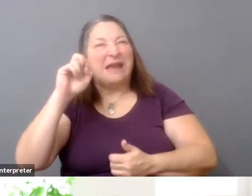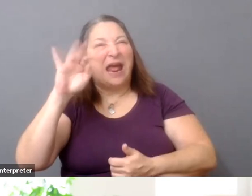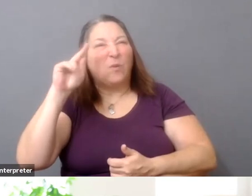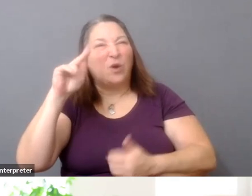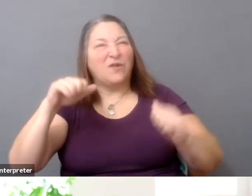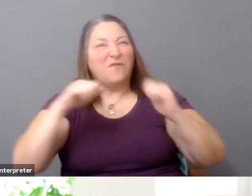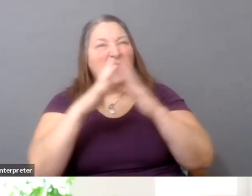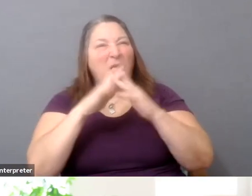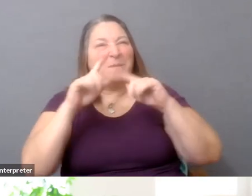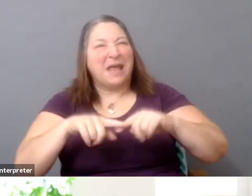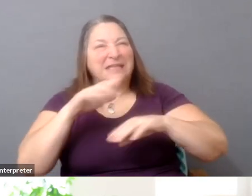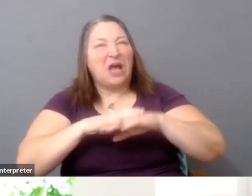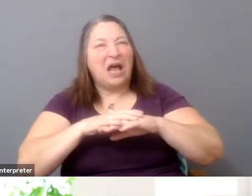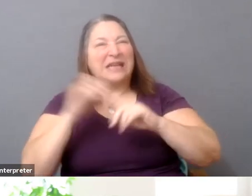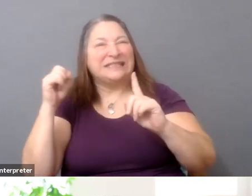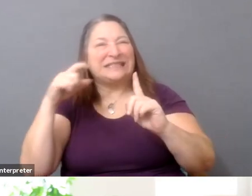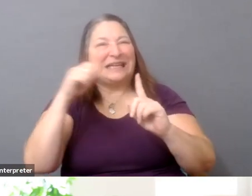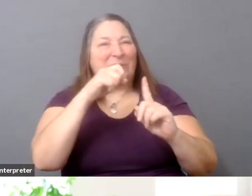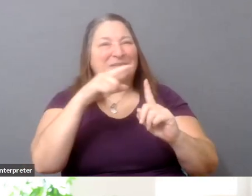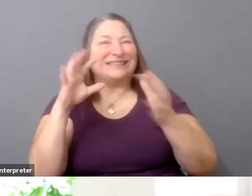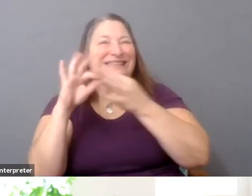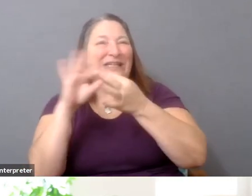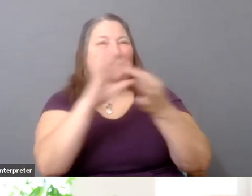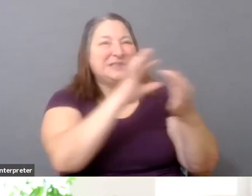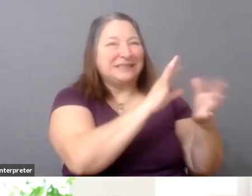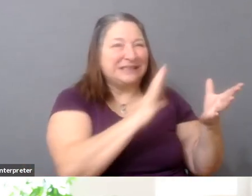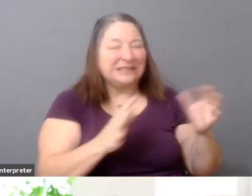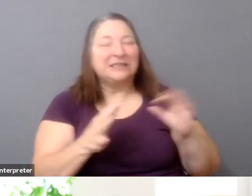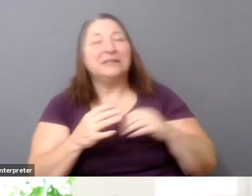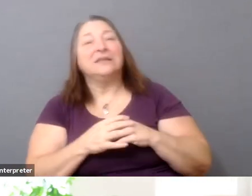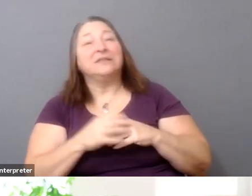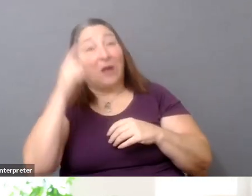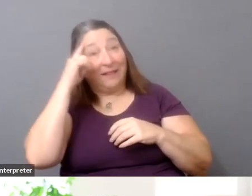And when I think about organizing, organizing movements is based-- is built